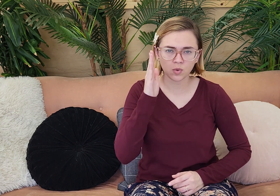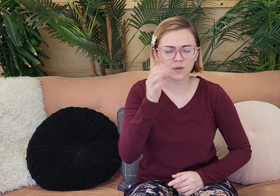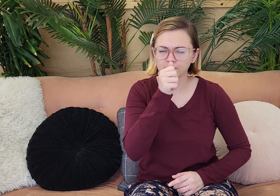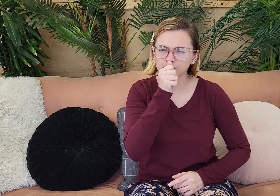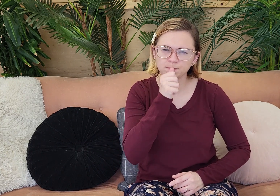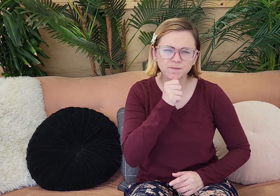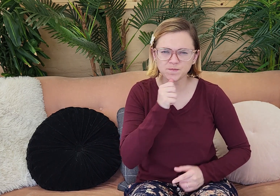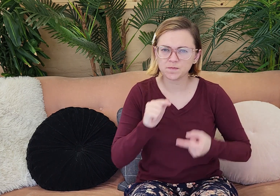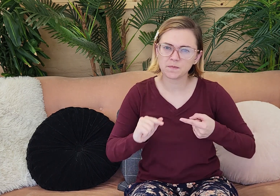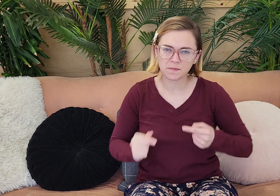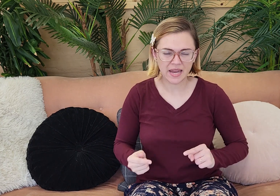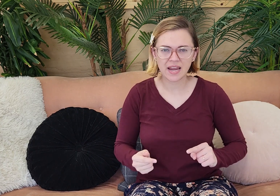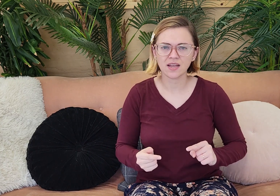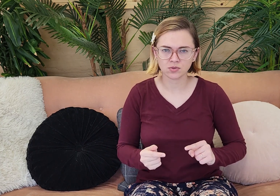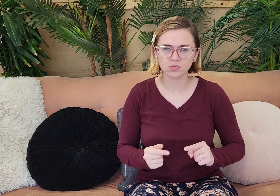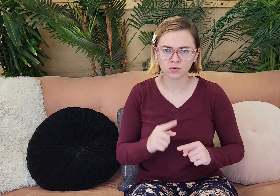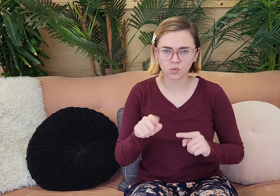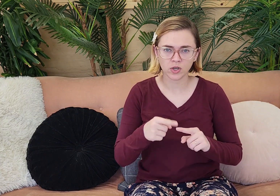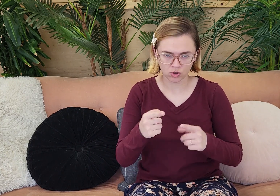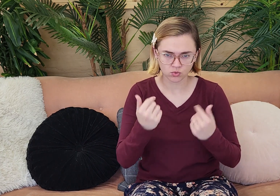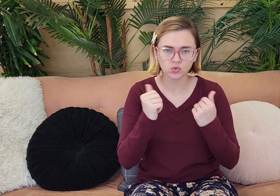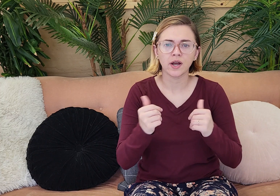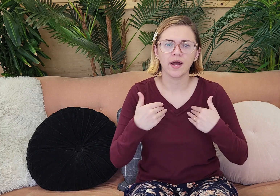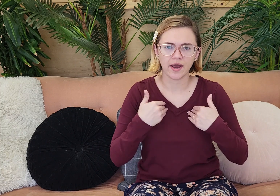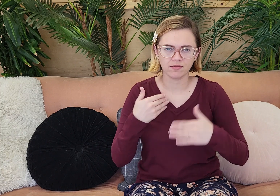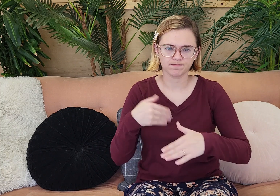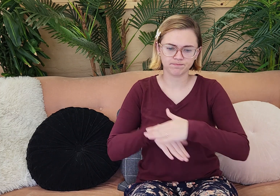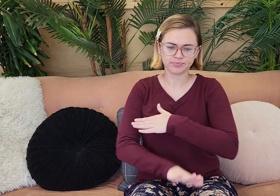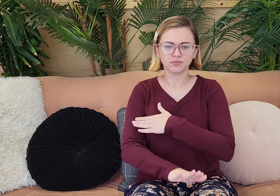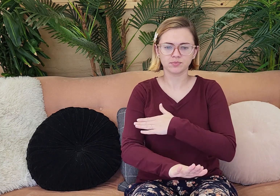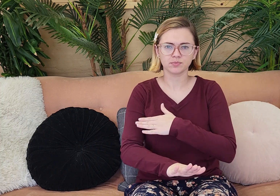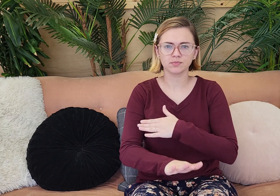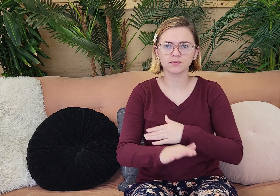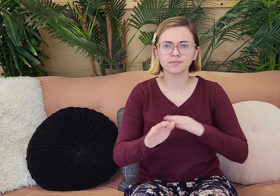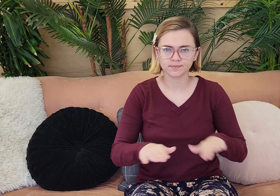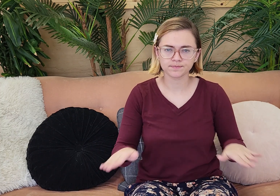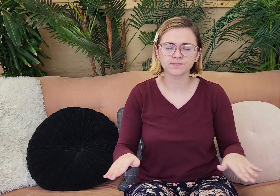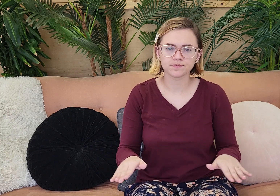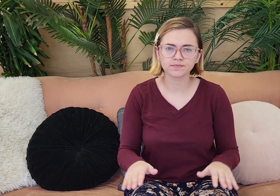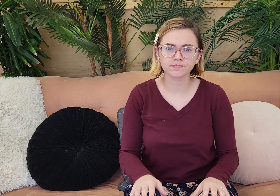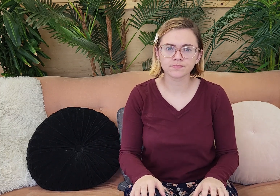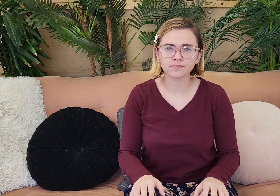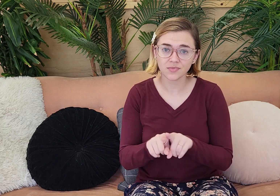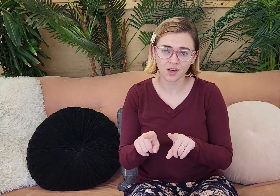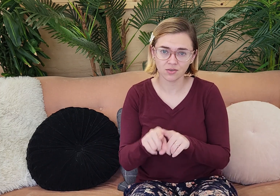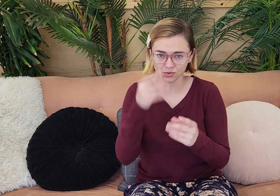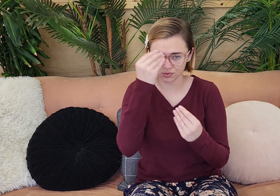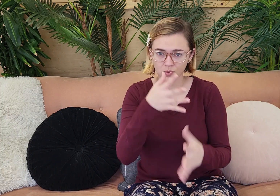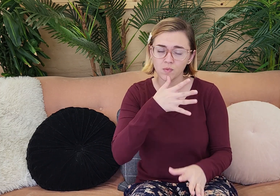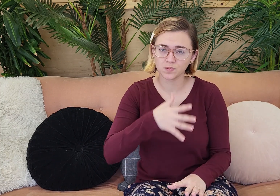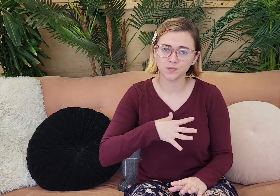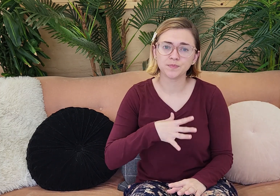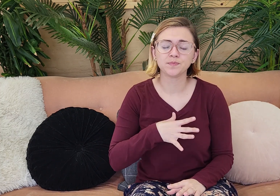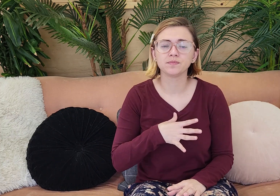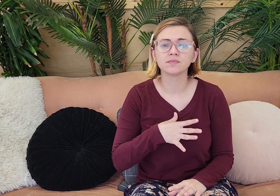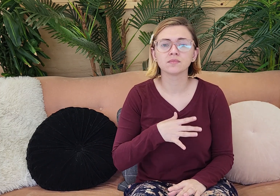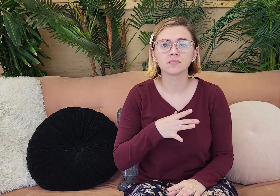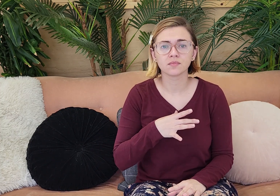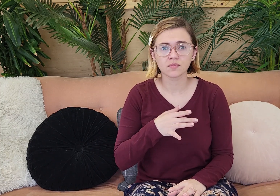And you will have a great deal of suffering and pain when you try to have children. Also,